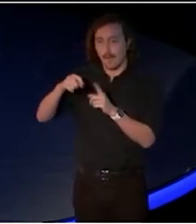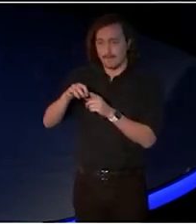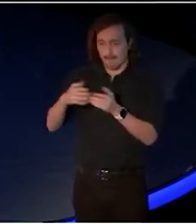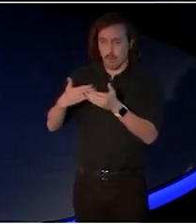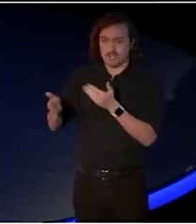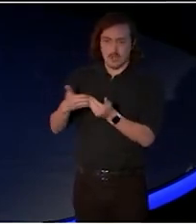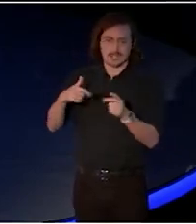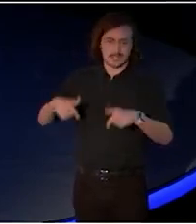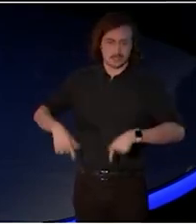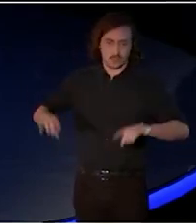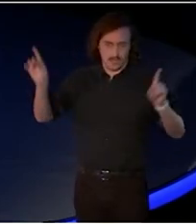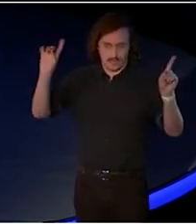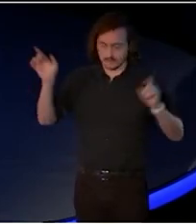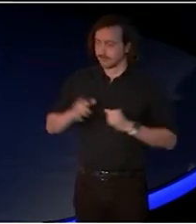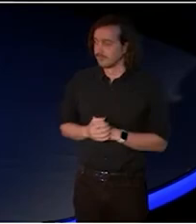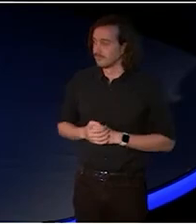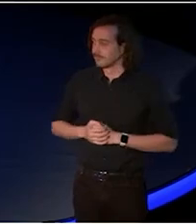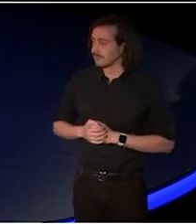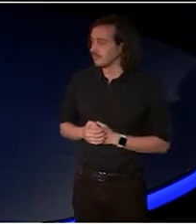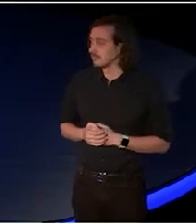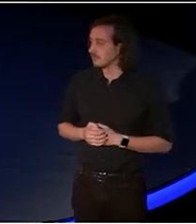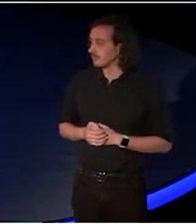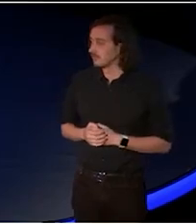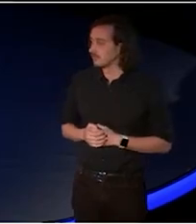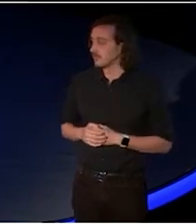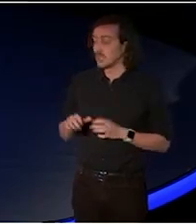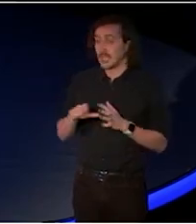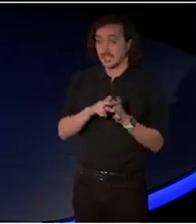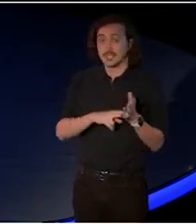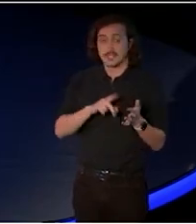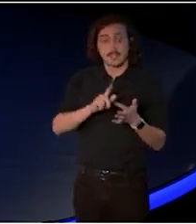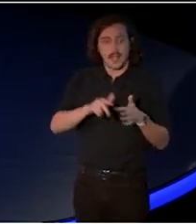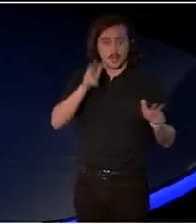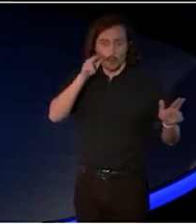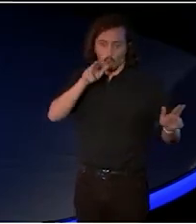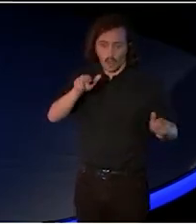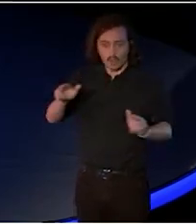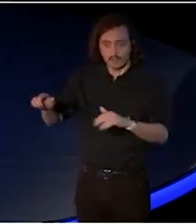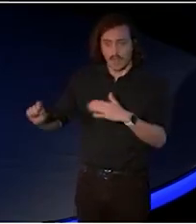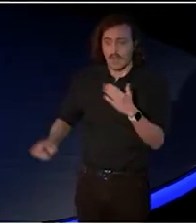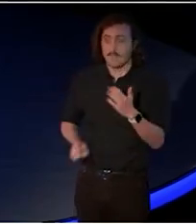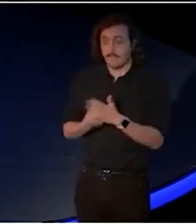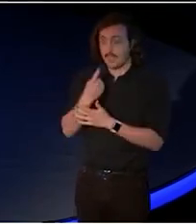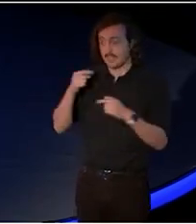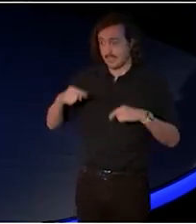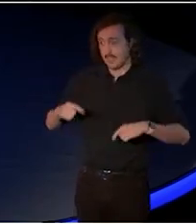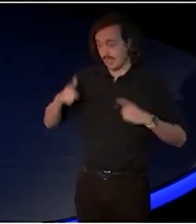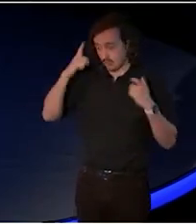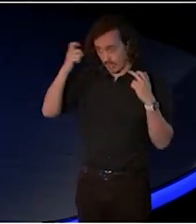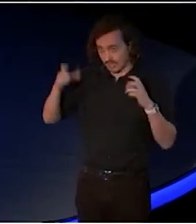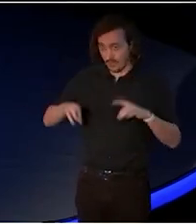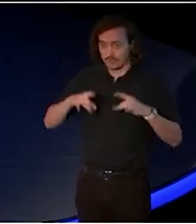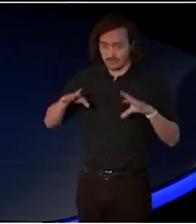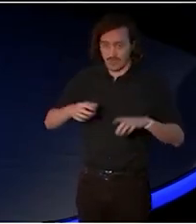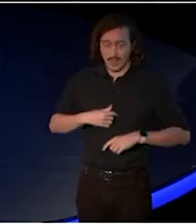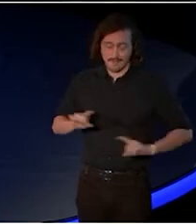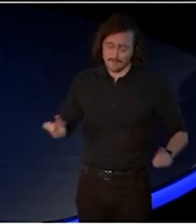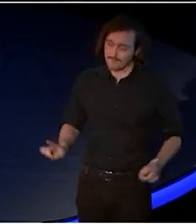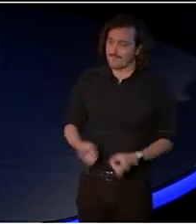Dane is now looks after our events at Creative Australia. This was his first gig. He's done it brilliantly.